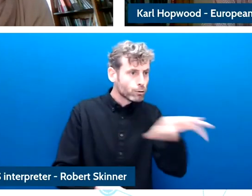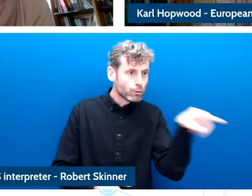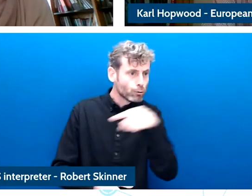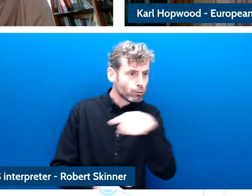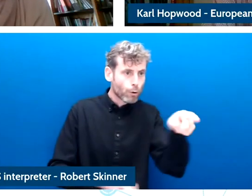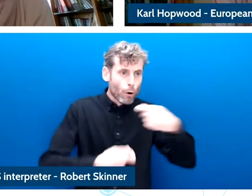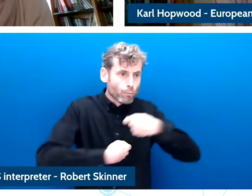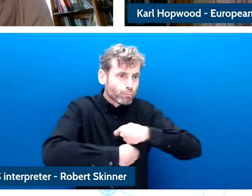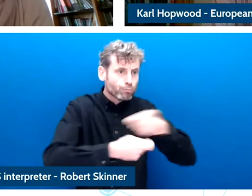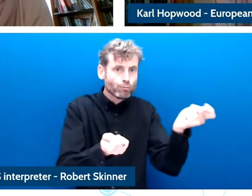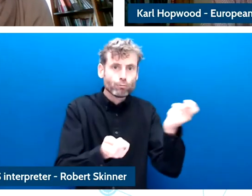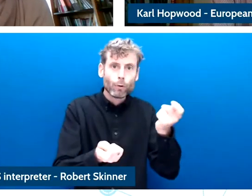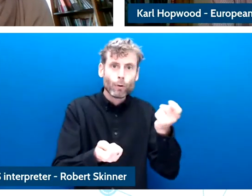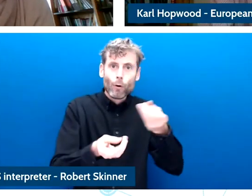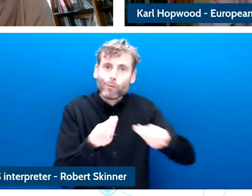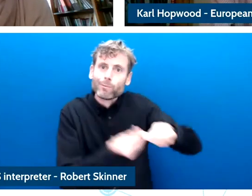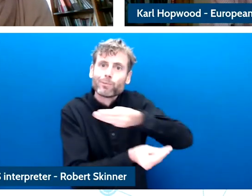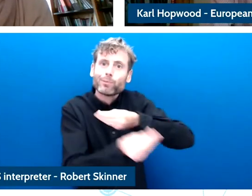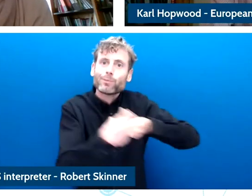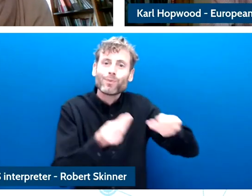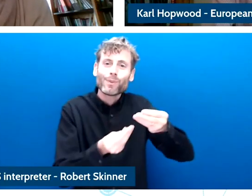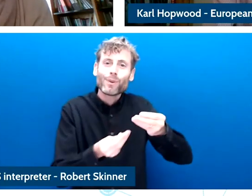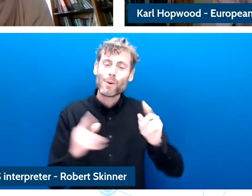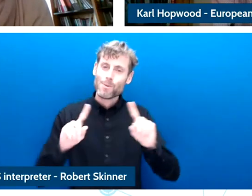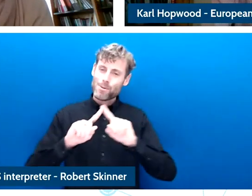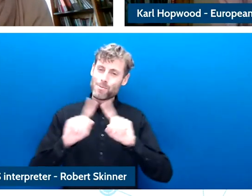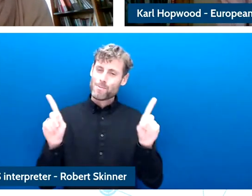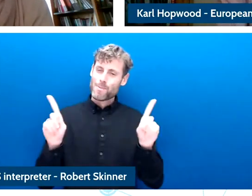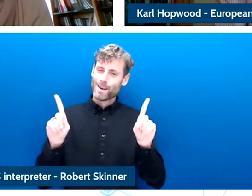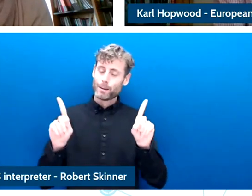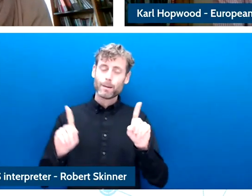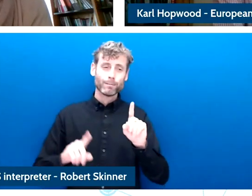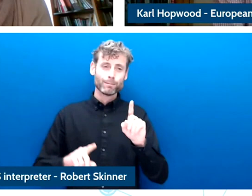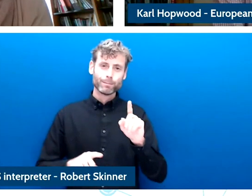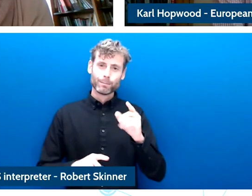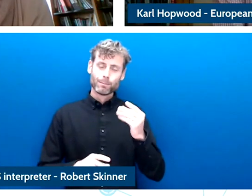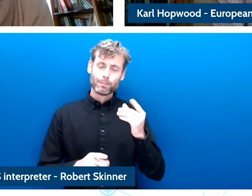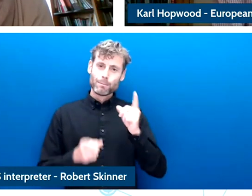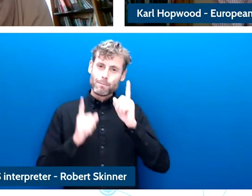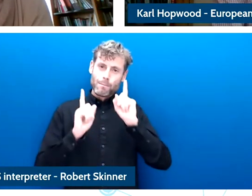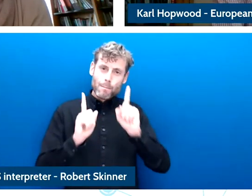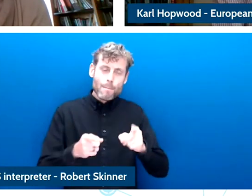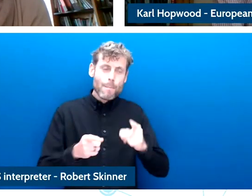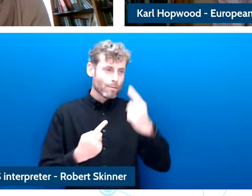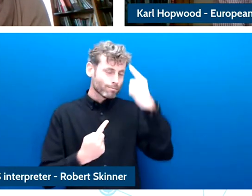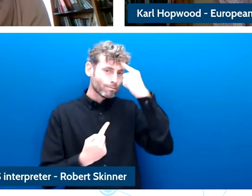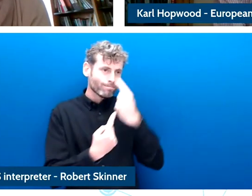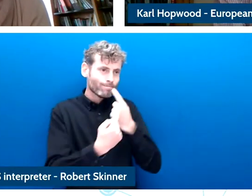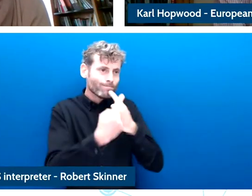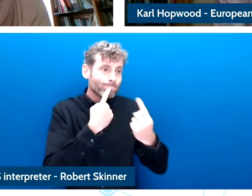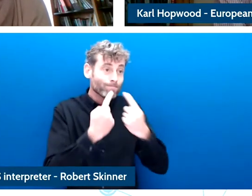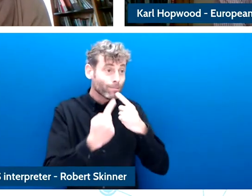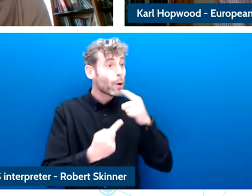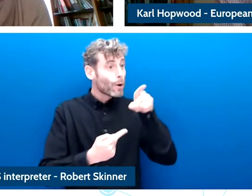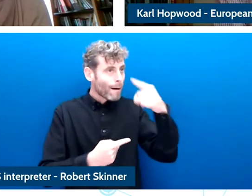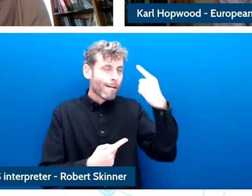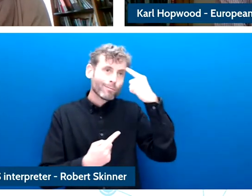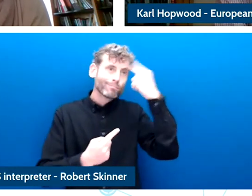and that is of course, the responsibility of the state to make sure that the frameworks are being respected also by the private sector but